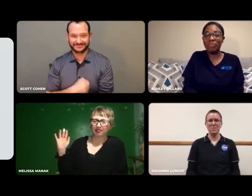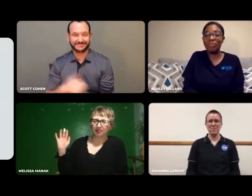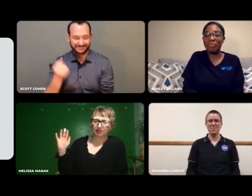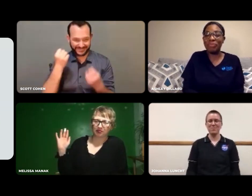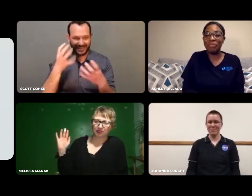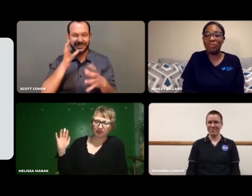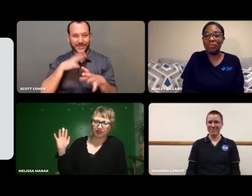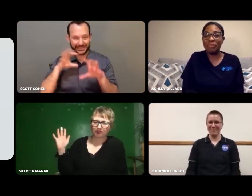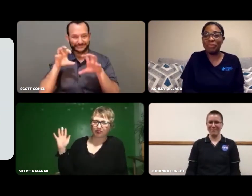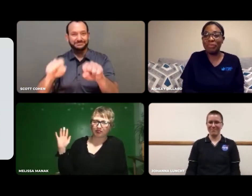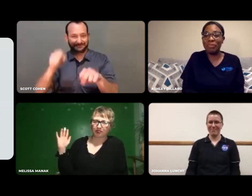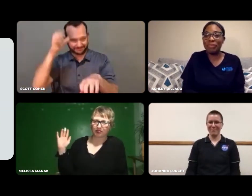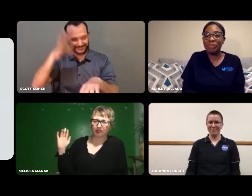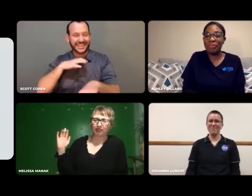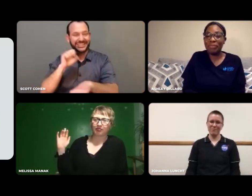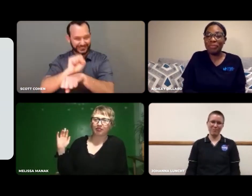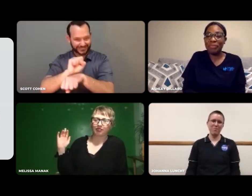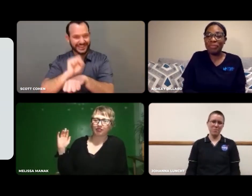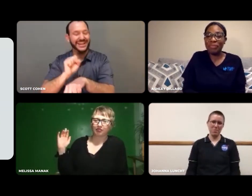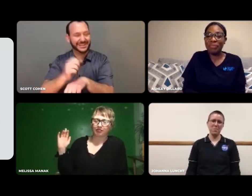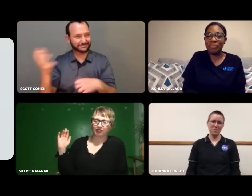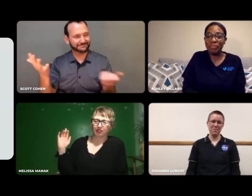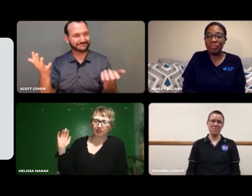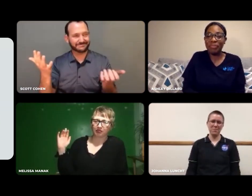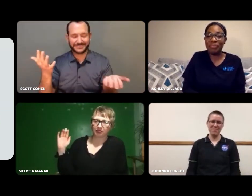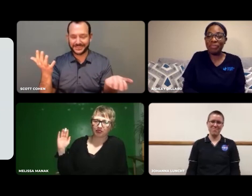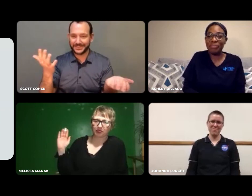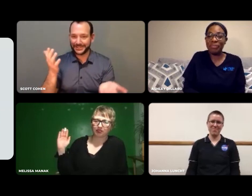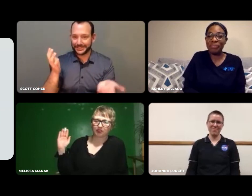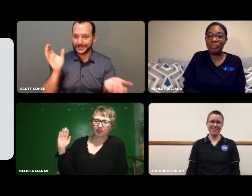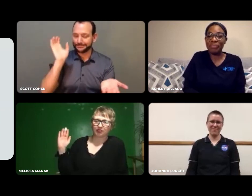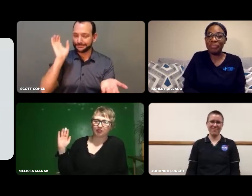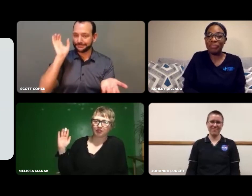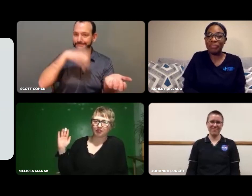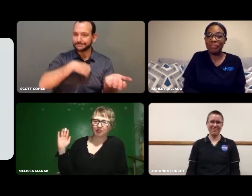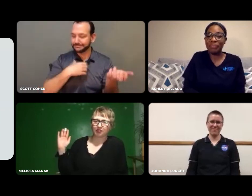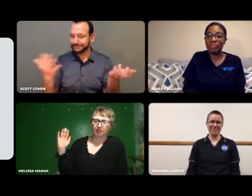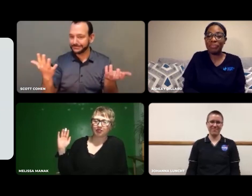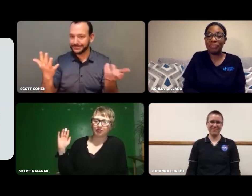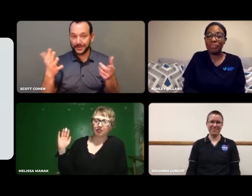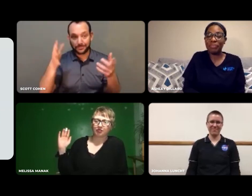Women had to take over the jobs when the men went to war.